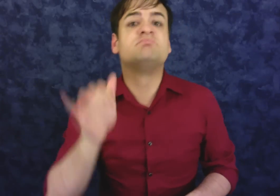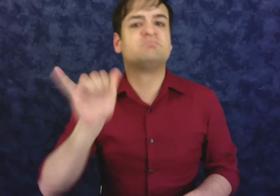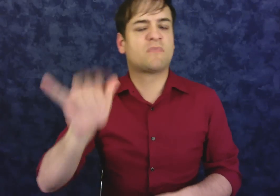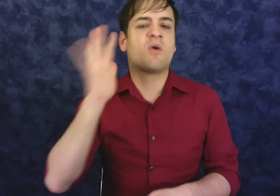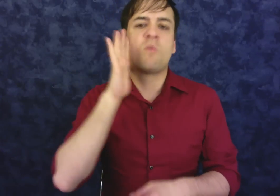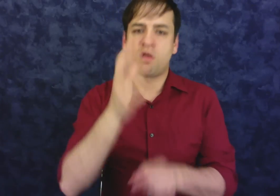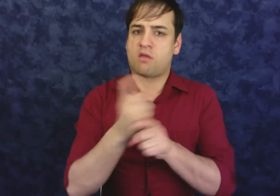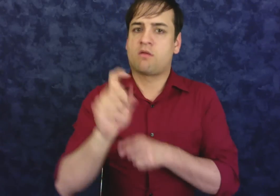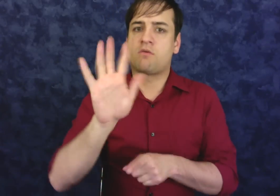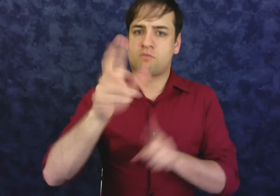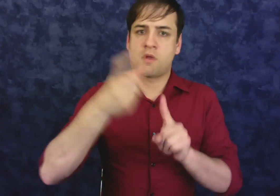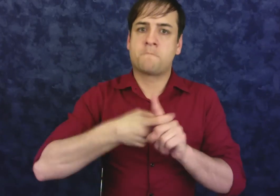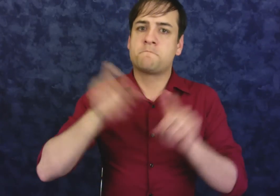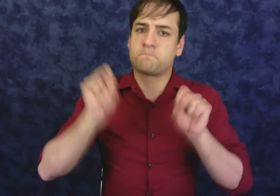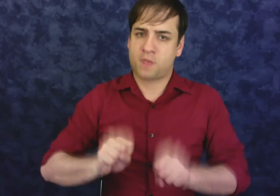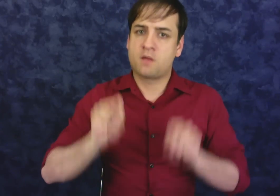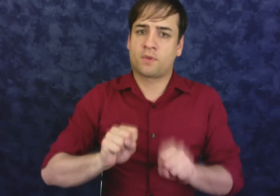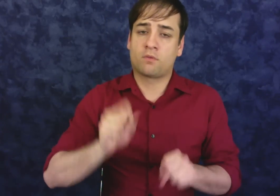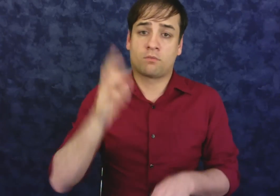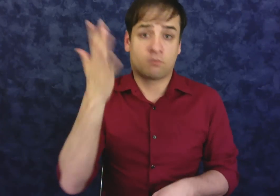will probably ruin them.